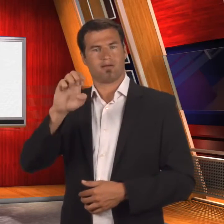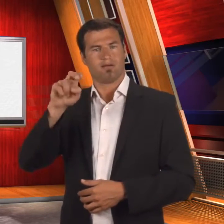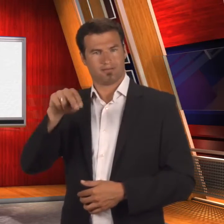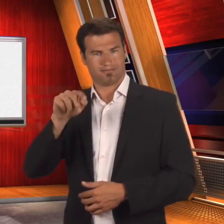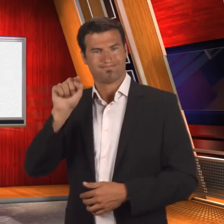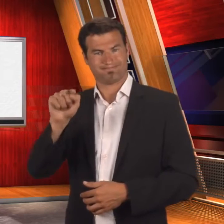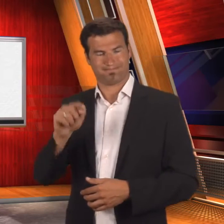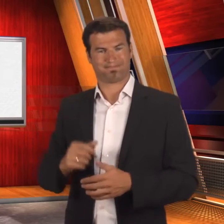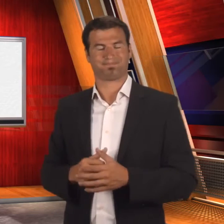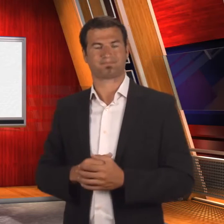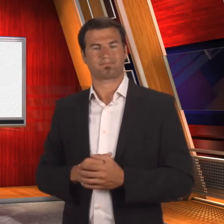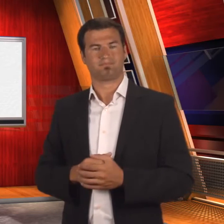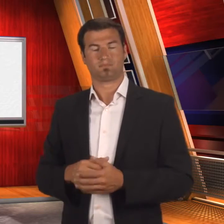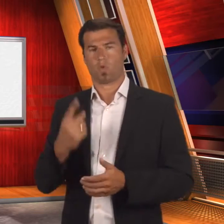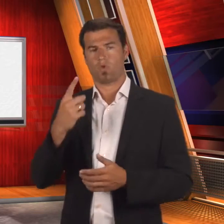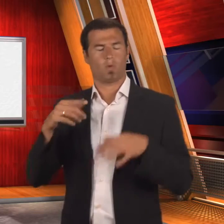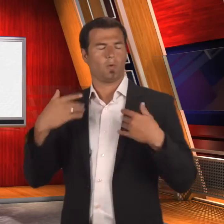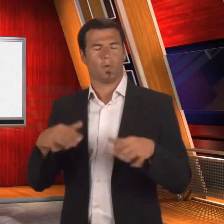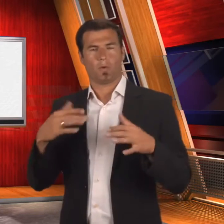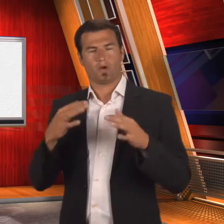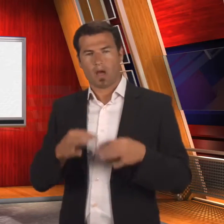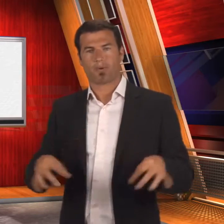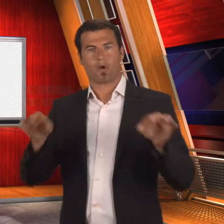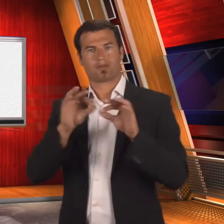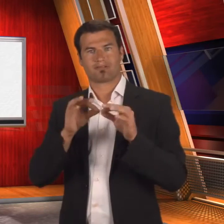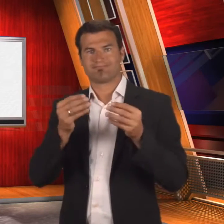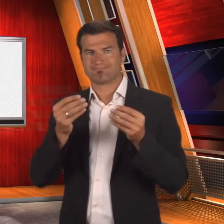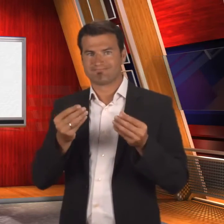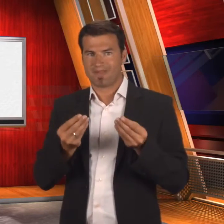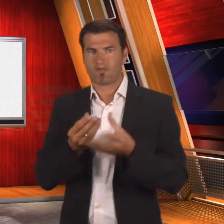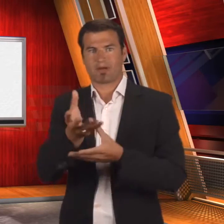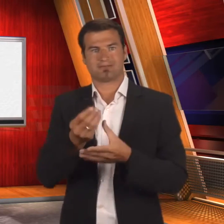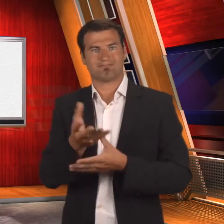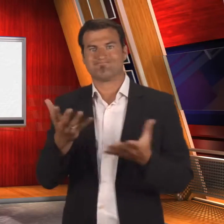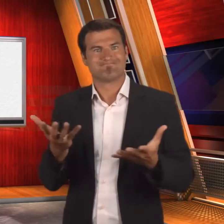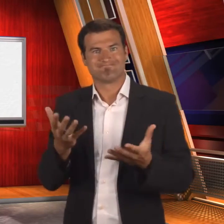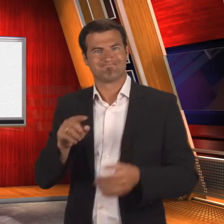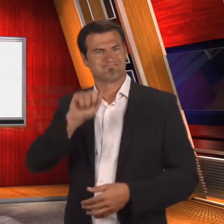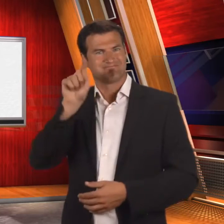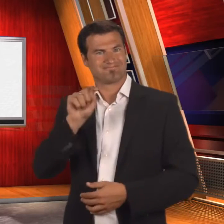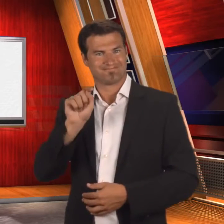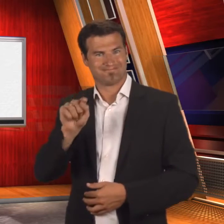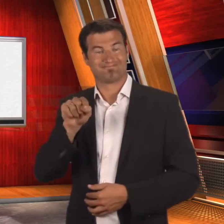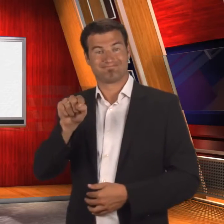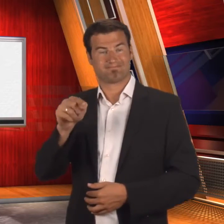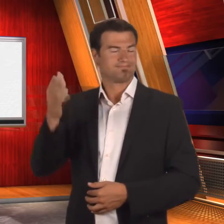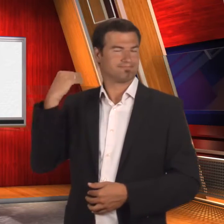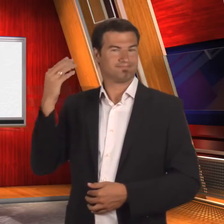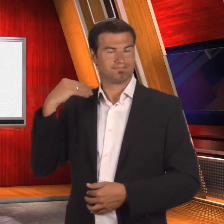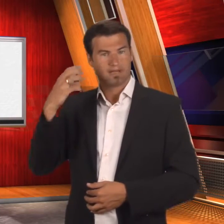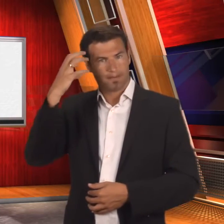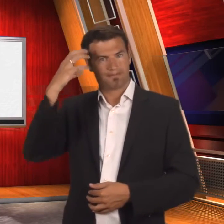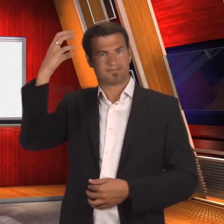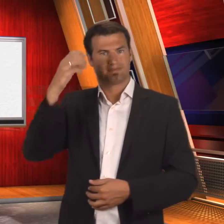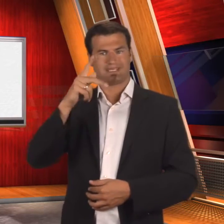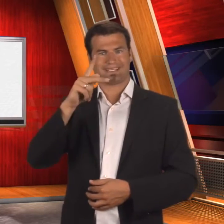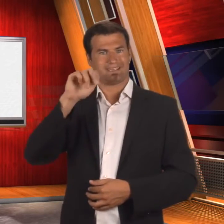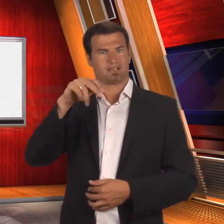One of the important memories was that Prince Knud of Denmark appeared at the Copenhagen Games.